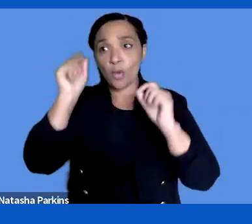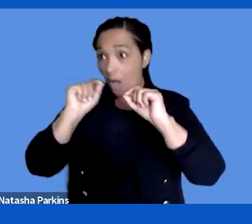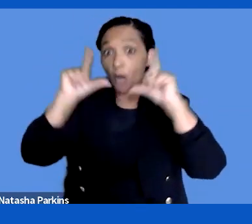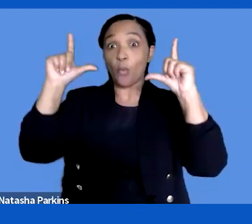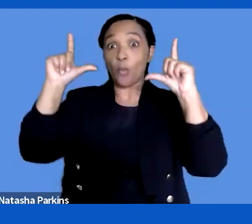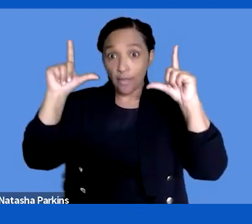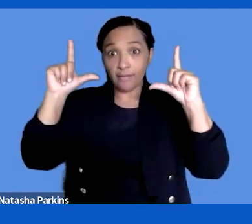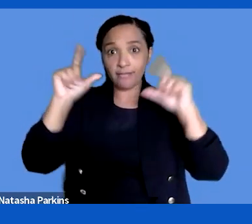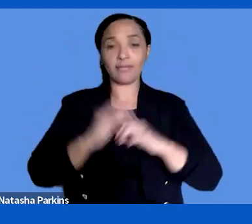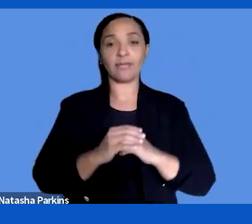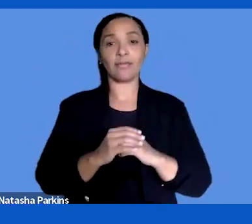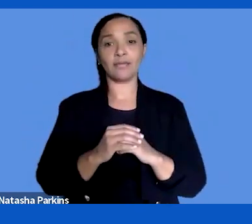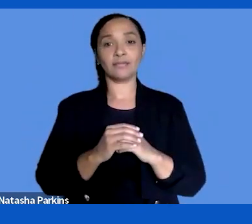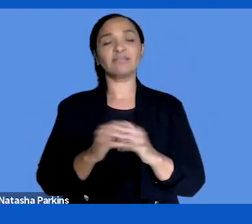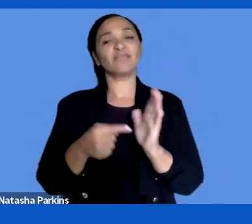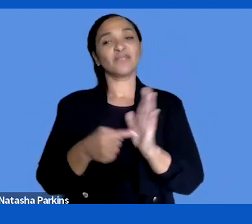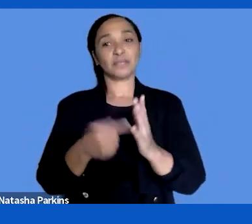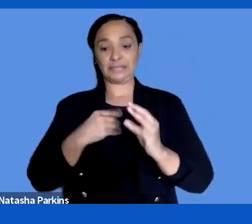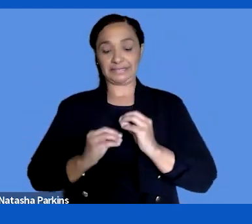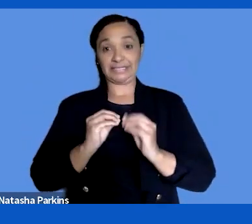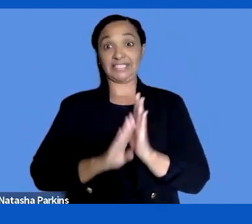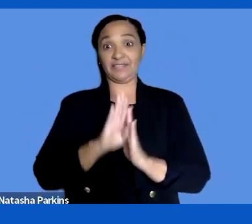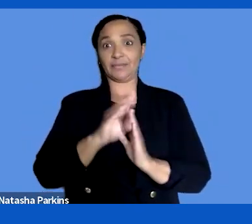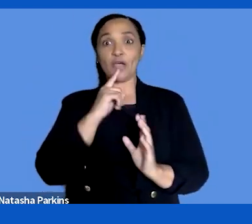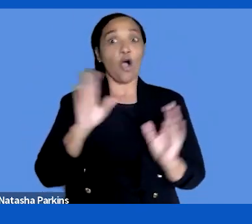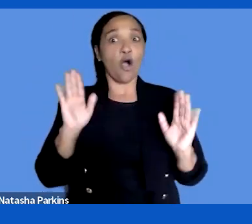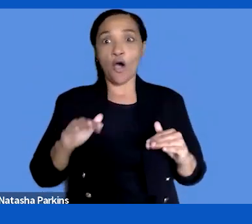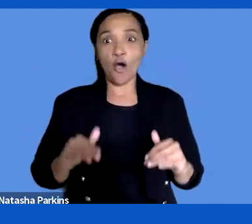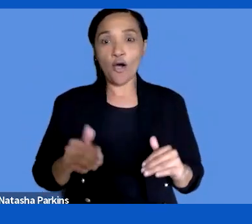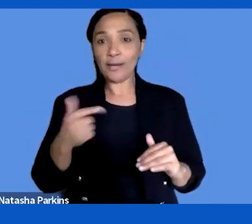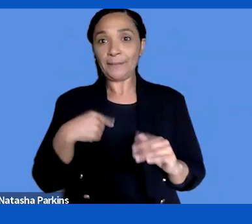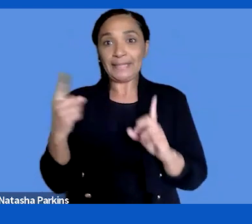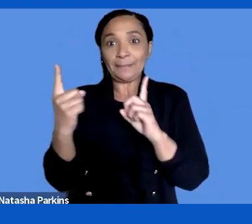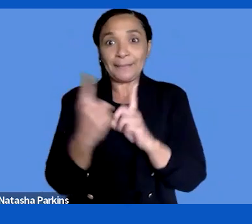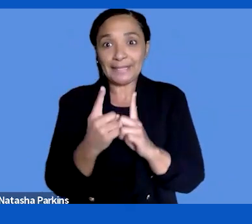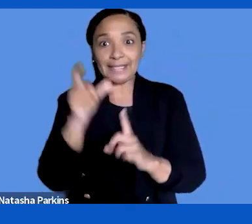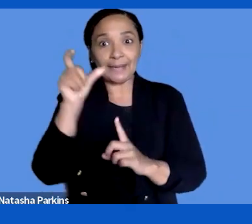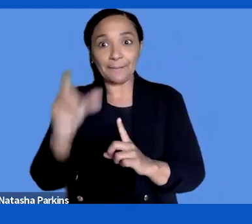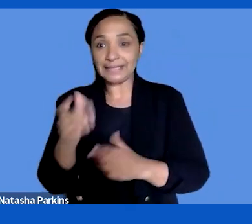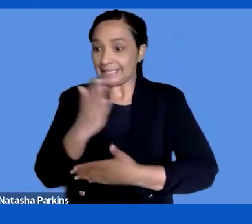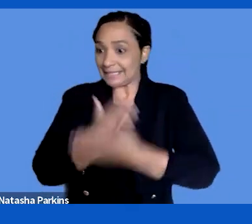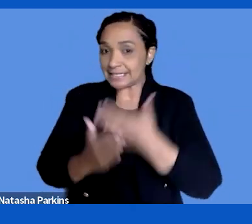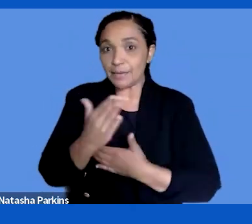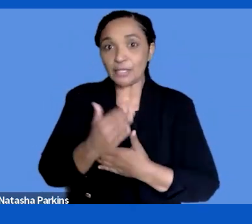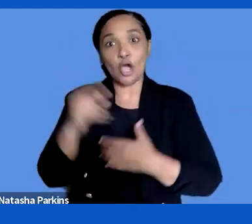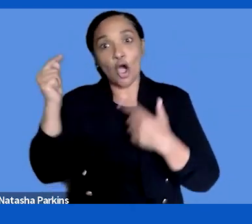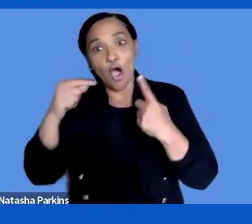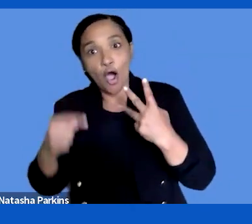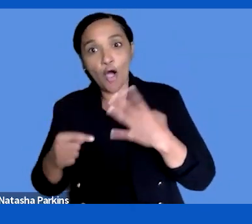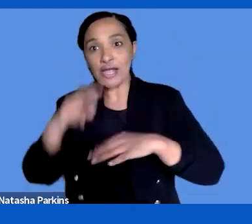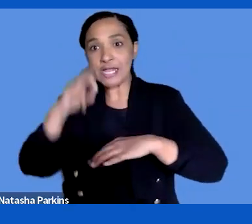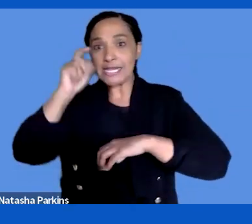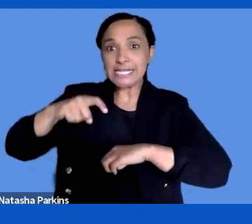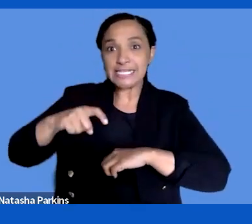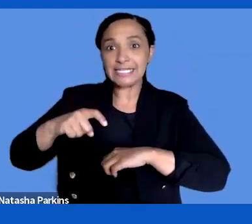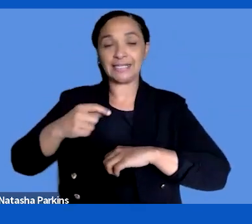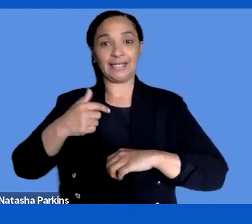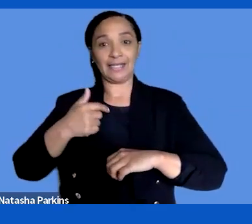developer side, it is like yay I met this person with disability and those needs, I understand it.